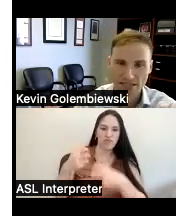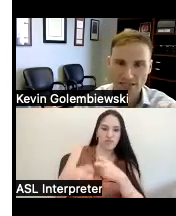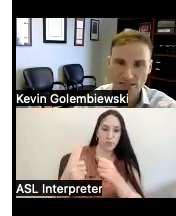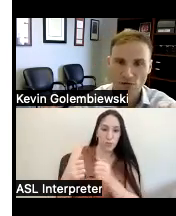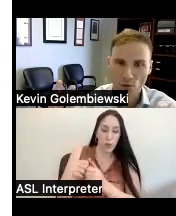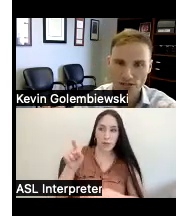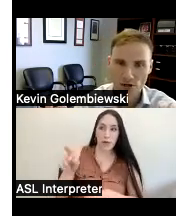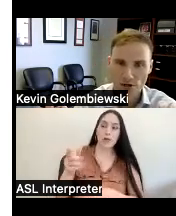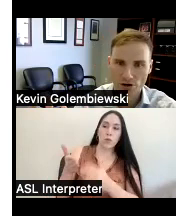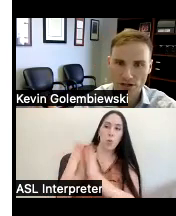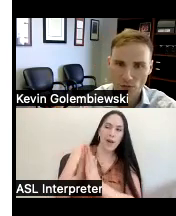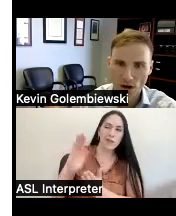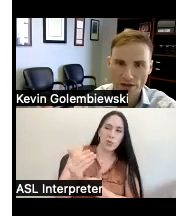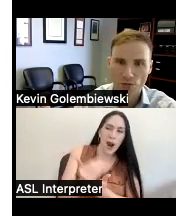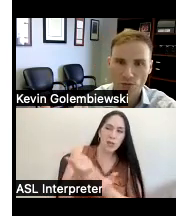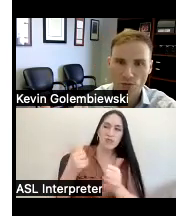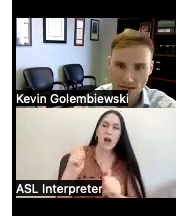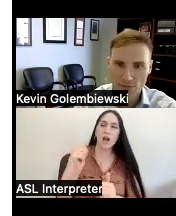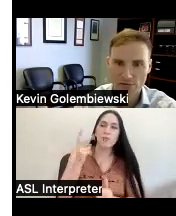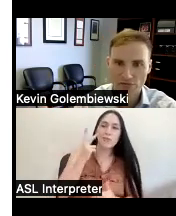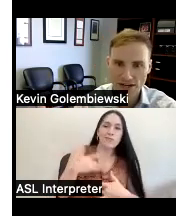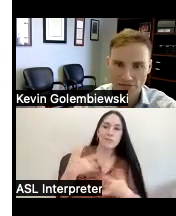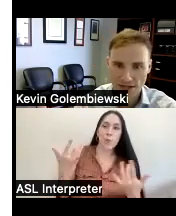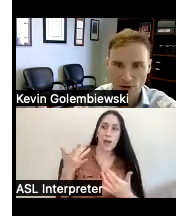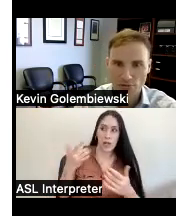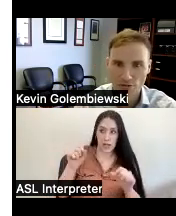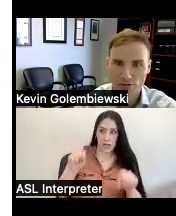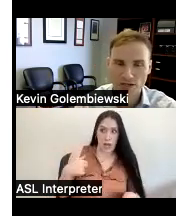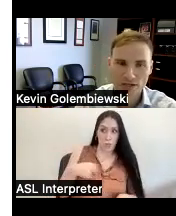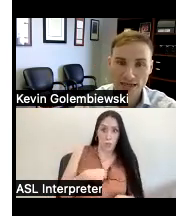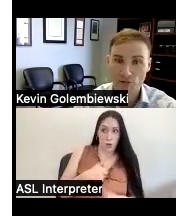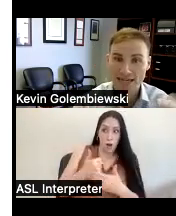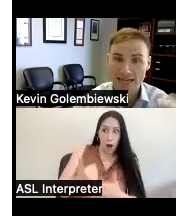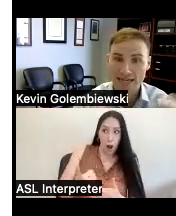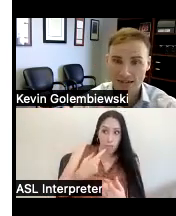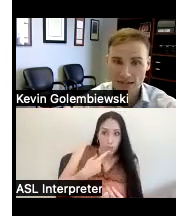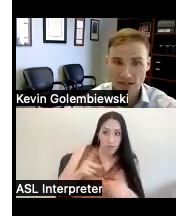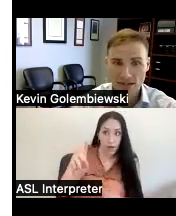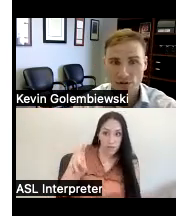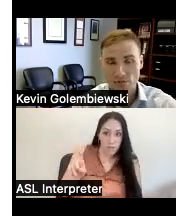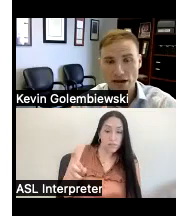get a sense of what's going on and whether we can be effective in helping you and if we can then we